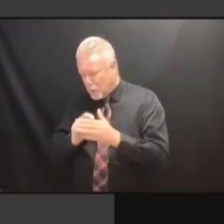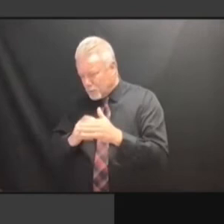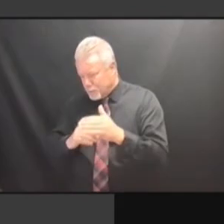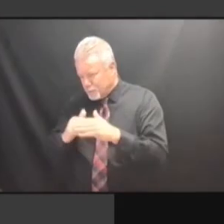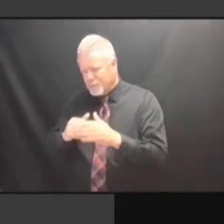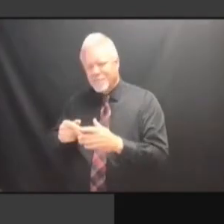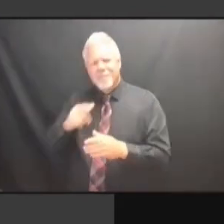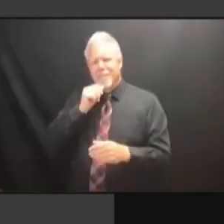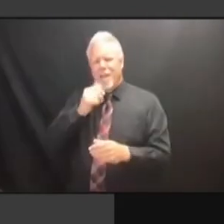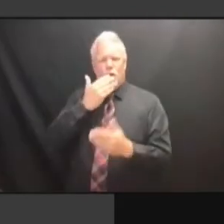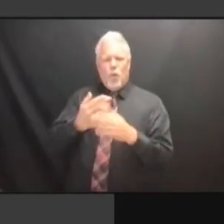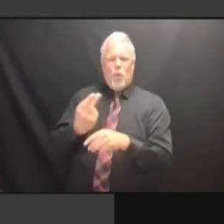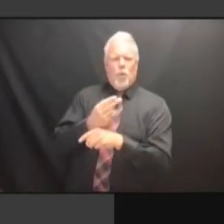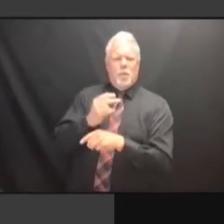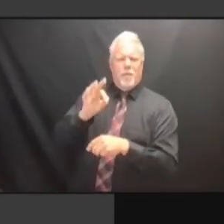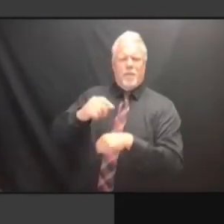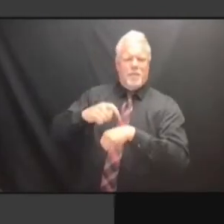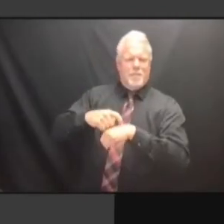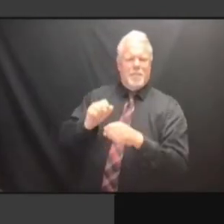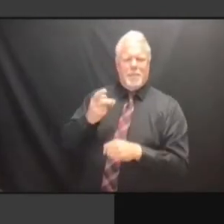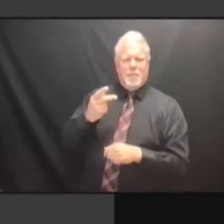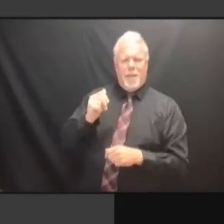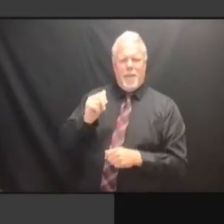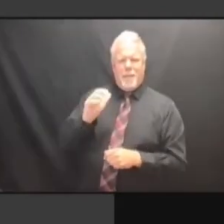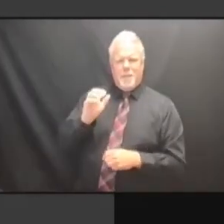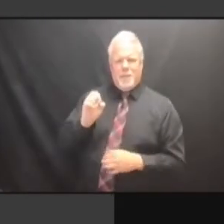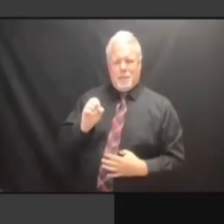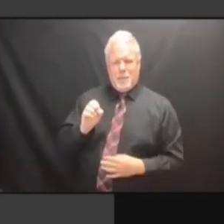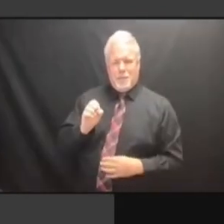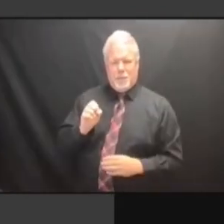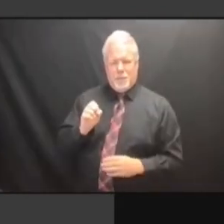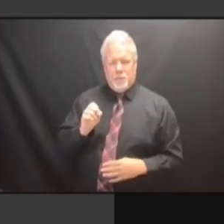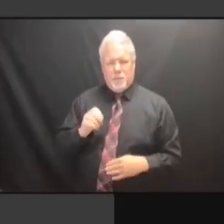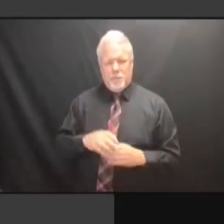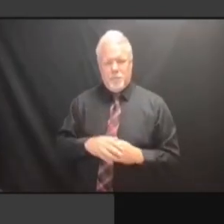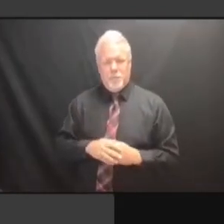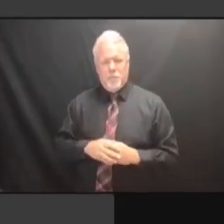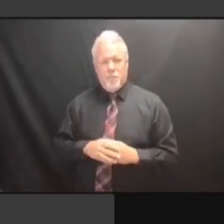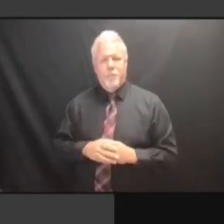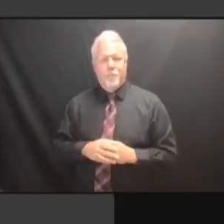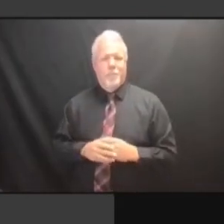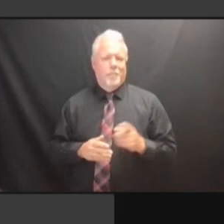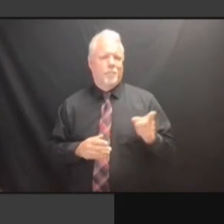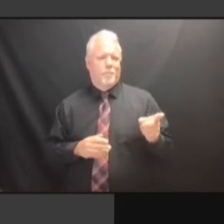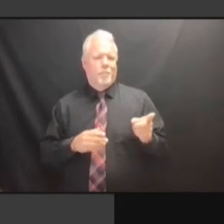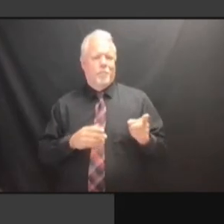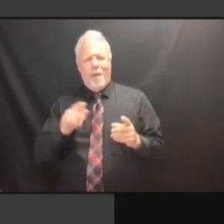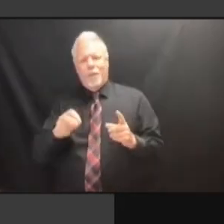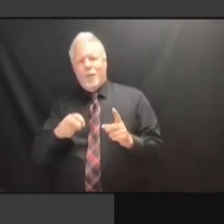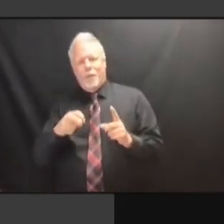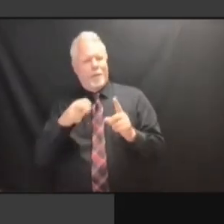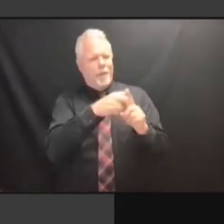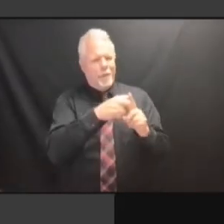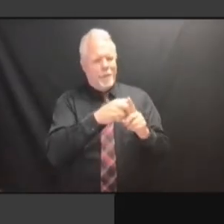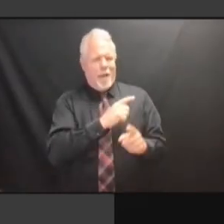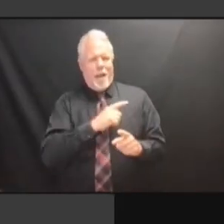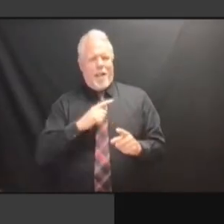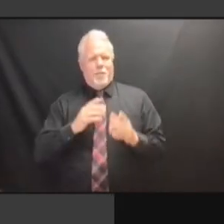WELL, THEN YOU GO TALK TO SOME OF THE LEGISLATORS WELL, THEN YOU GO TALK TO SOME OF THE LEGISLATORS AND WELL, THEN YOU GO TALK TO SOME OF THE LEGISLATORS AND GET WELL, THEN YOU GO TALK TO SOME OF THE LEGISLATORS AND GET A WELL, THEN YOU GO TALK TO SOME OF THE LEGISLATORS AND GET A LAW OF THE LEGISLATORS AND GET A LAW OF THE LEGISLATORS AND GET A LAW CHANGED. CHANGED. CHANGED. AND CHANGED. AND THAT'S CHANGED. AND THAT'S MY CHANGED. AND THAT'S MY POINT. AND THAT'S MY POINT. AND THAT'S MY POINT. IT AND THAT'S MY POINT. IT REQUIRES AND THAT'S MY POINT. IT REQUIRES THAT AND THAT'S MY POINT. IT REQUIRES THAT KIND AND THAT'S MY POINT. IT REQUIRES THAT KIND OF AND THAT'S MY POINT. IT REQUIRES THAT KIND OF LOOK AND THAT'S MY POINT. IT REQUIRES THAT KIND OF LOOK AT IT REQUIRES THAT KIND OF LOOK AT